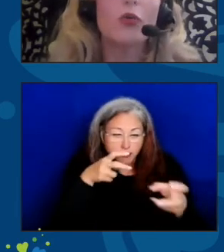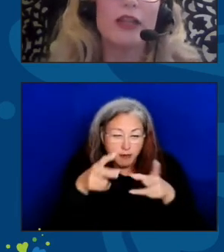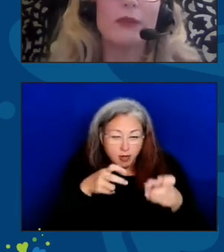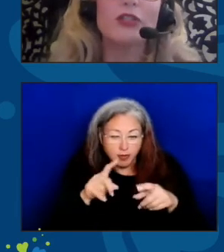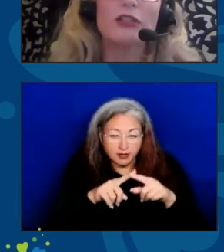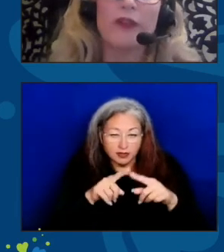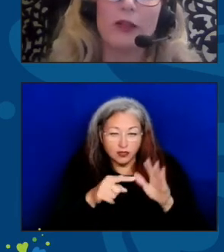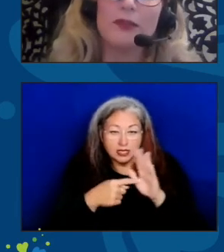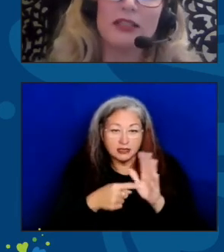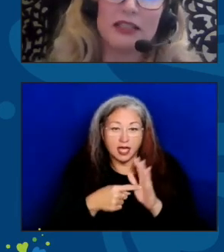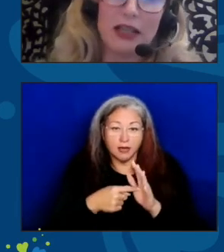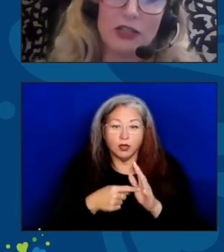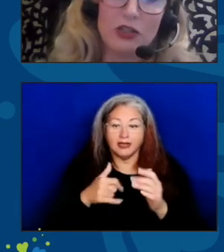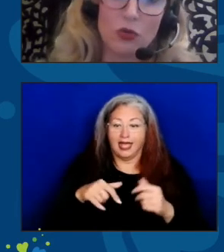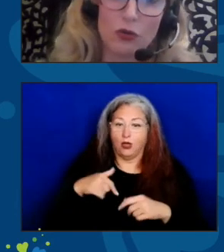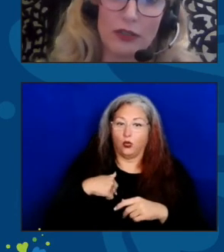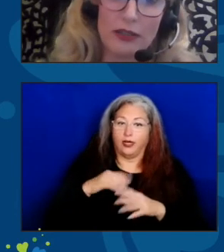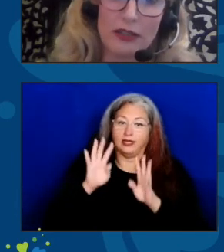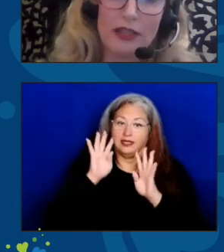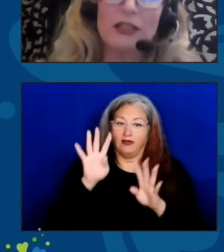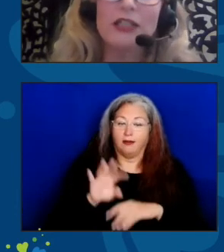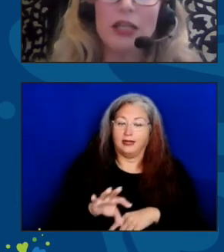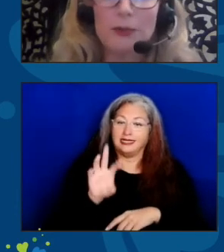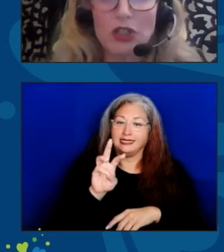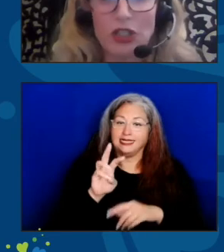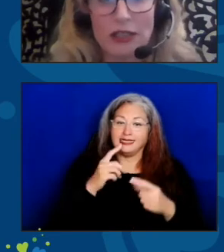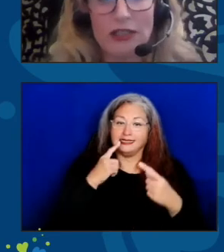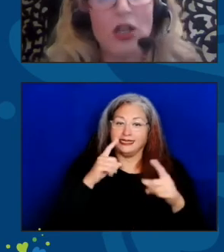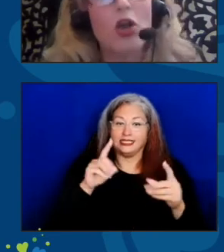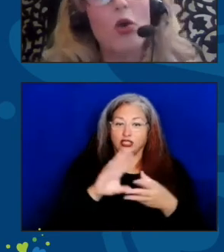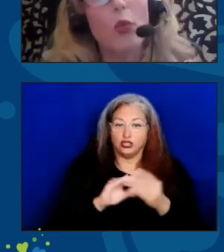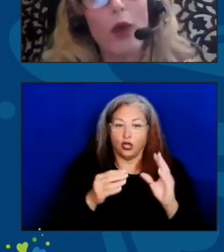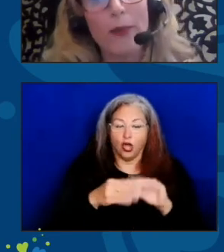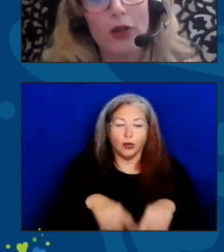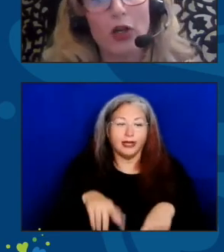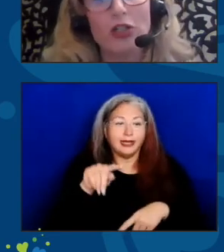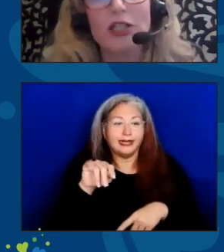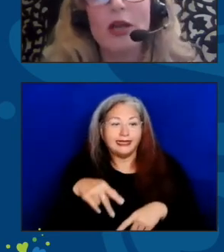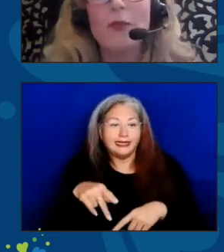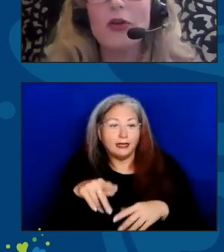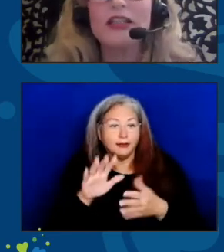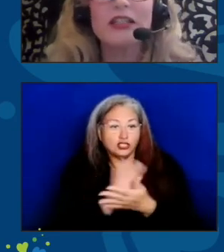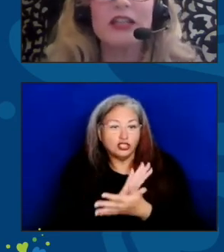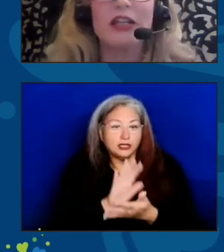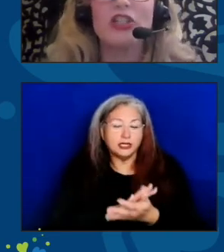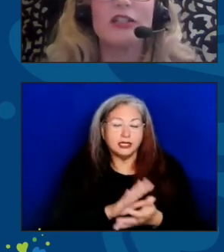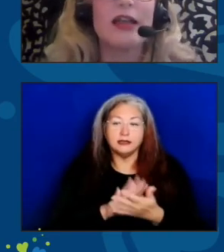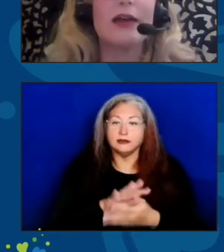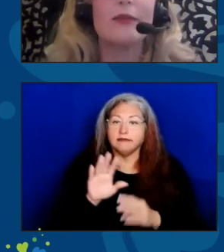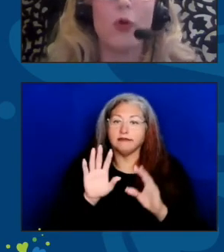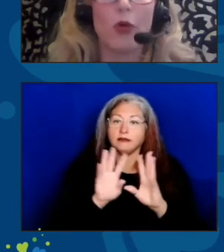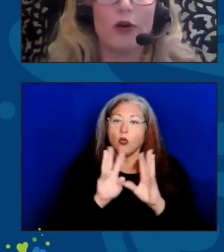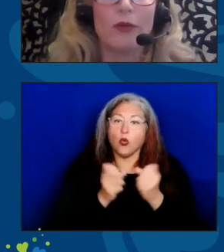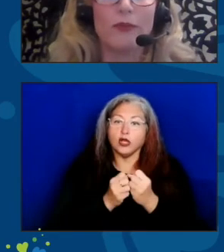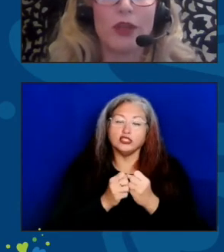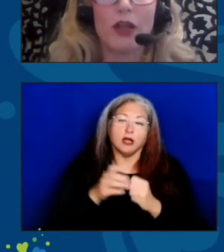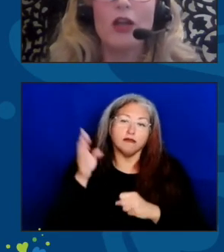was able to develop success stories, tip sheets, webinars, presentations, and more